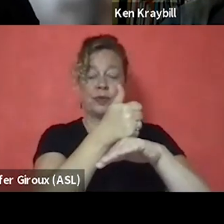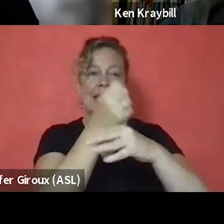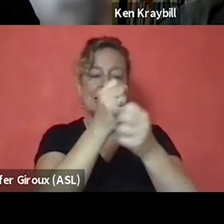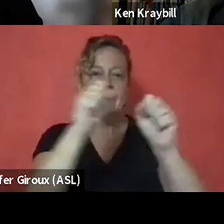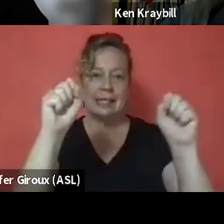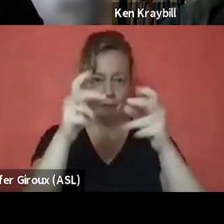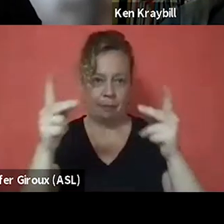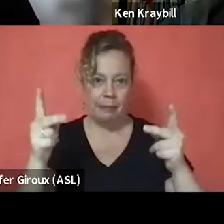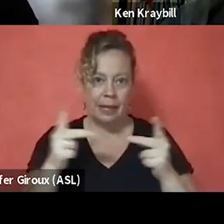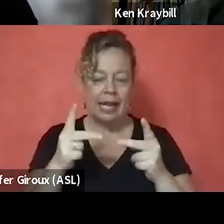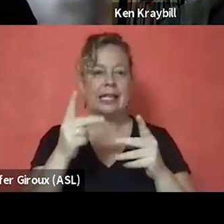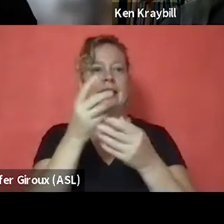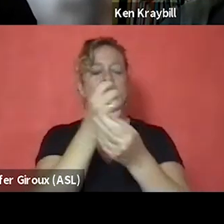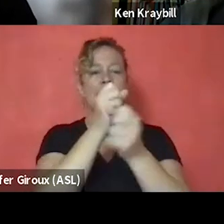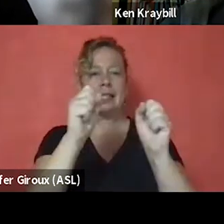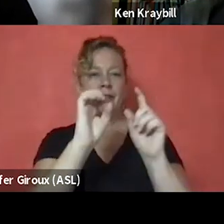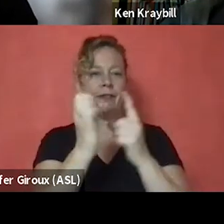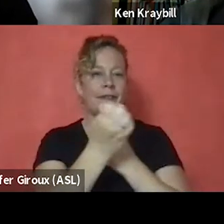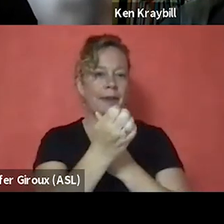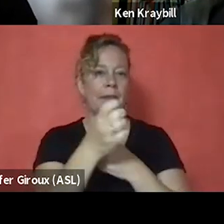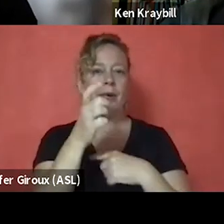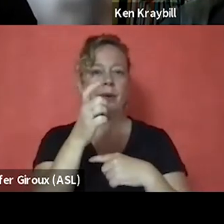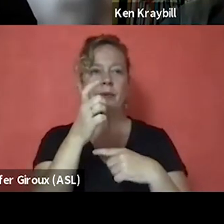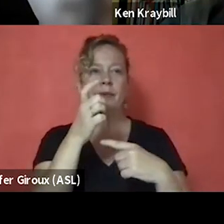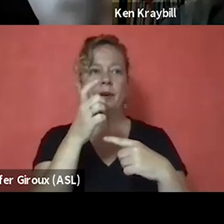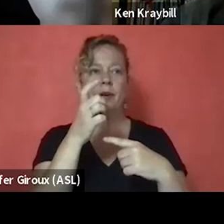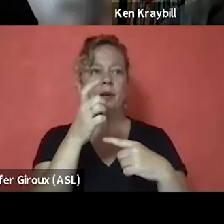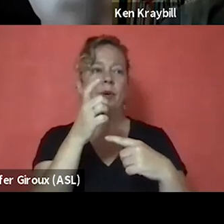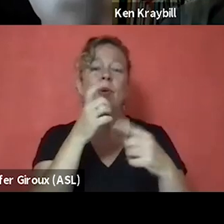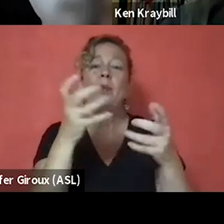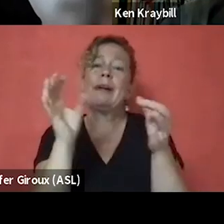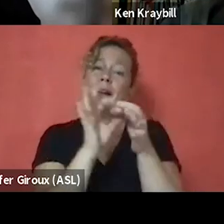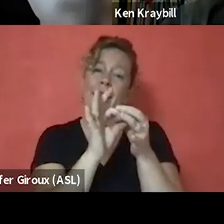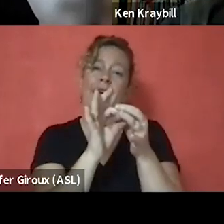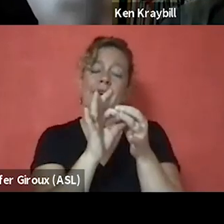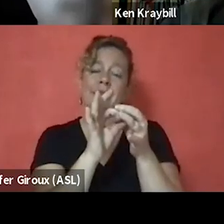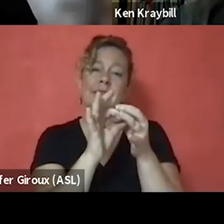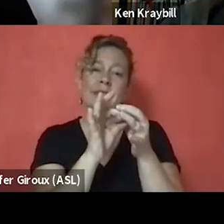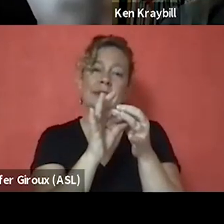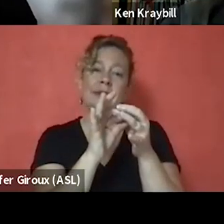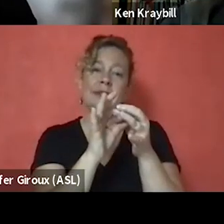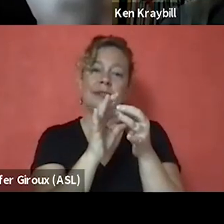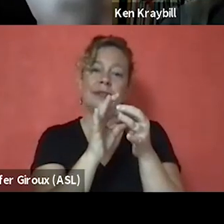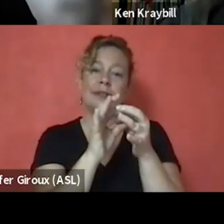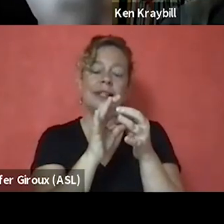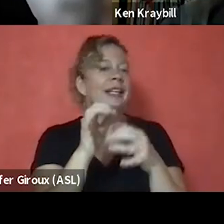a safe environment for whomever they may have been trying to connect with. It doesn't need necessarily need you